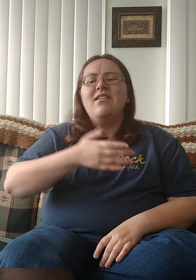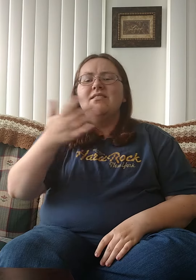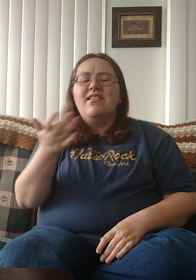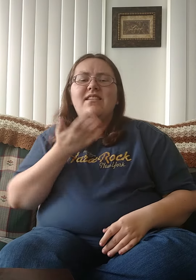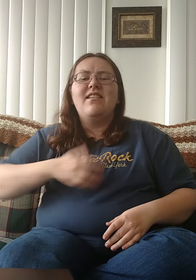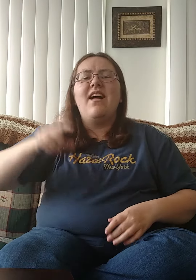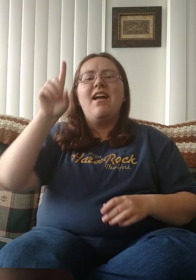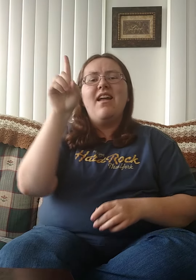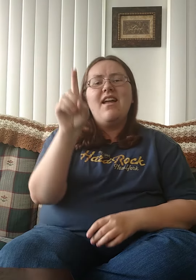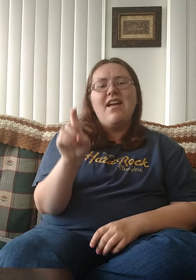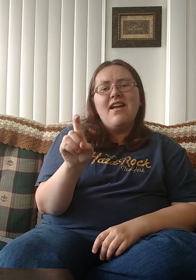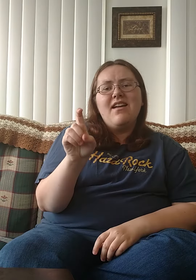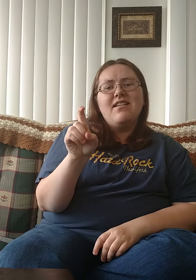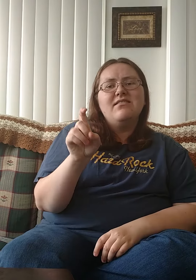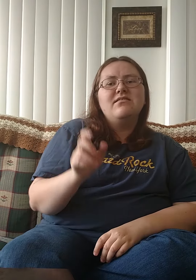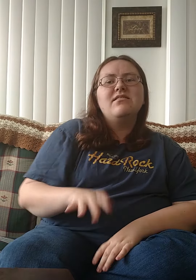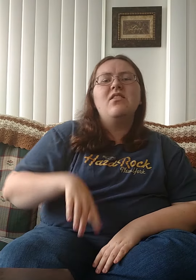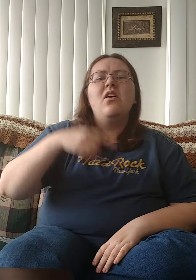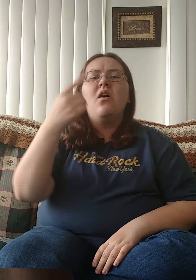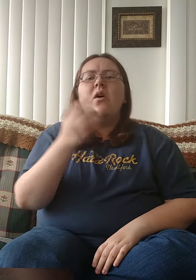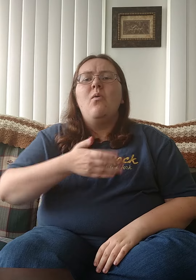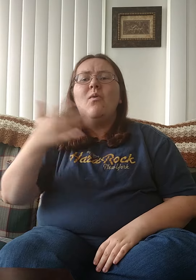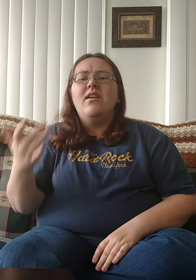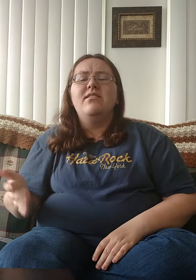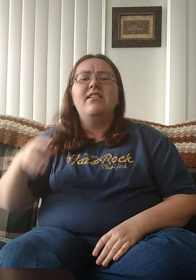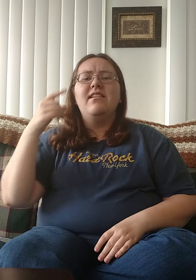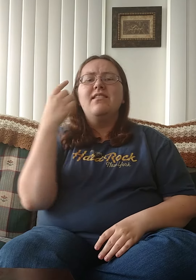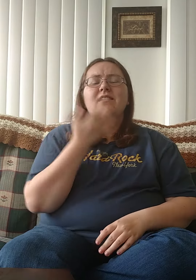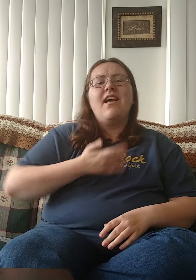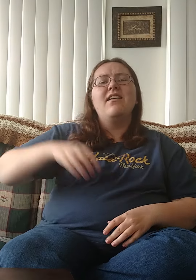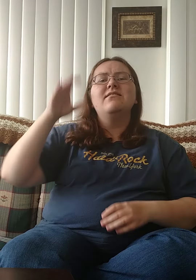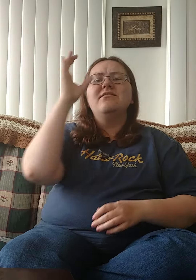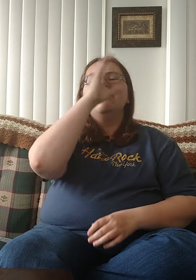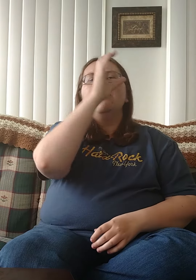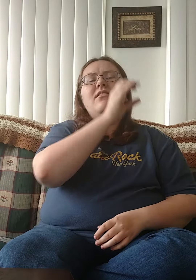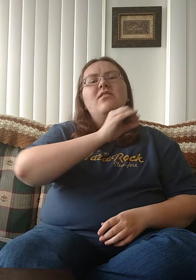One thing I ask One thing I seek